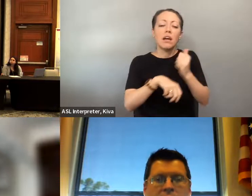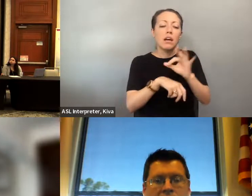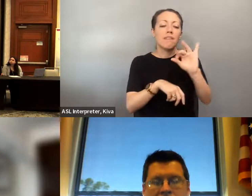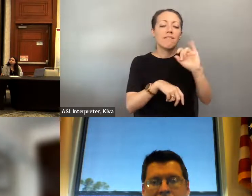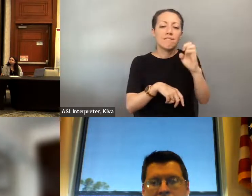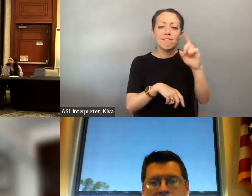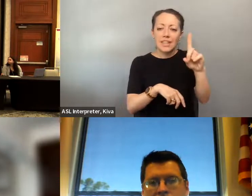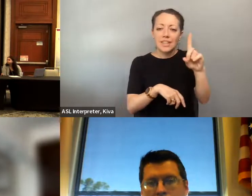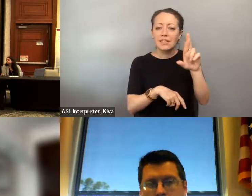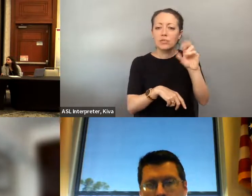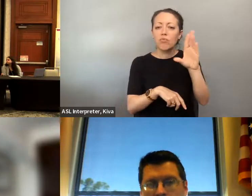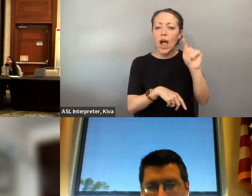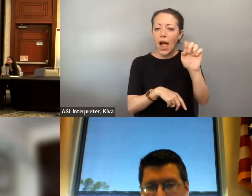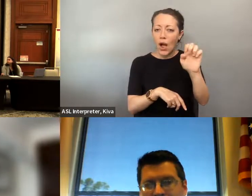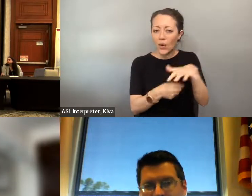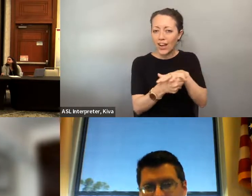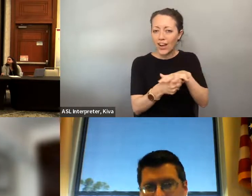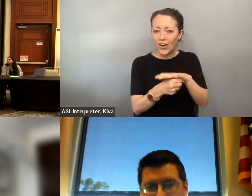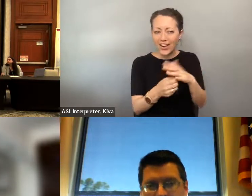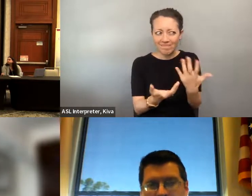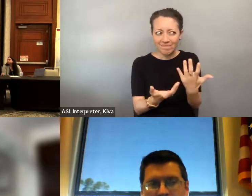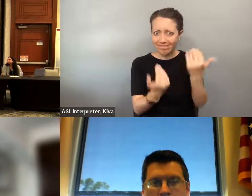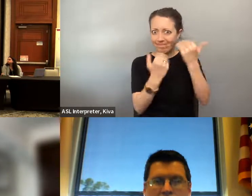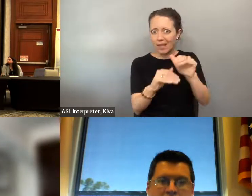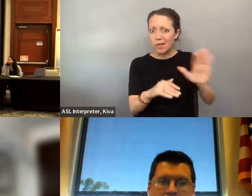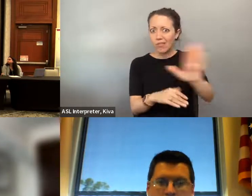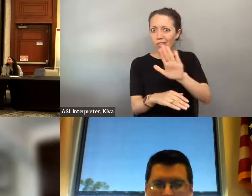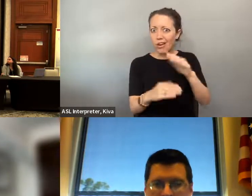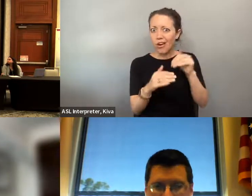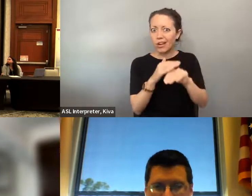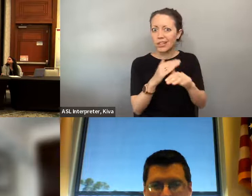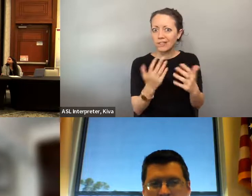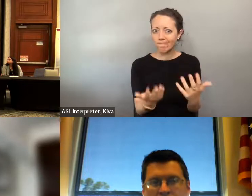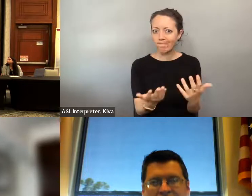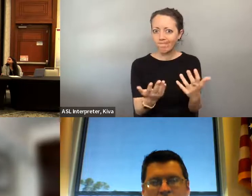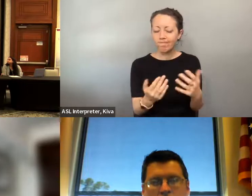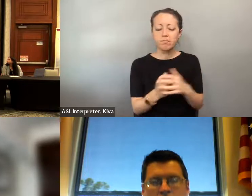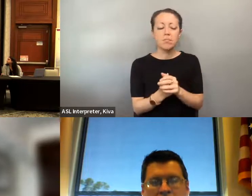through their service over in Duval transit. So one barrier I would say has been noted is those that don't live within a